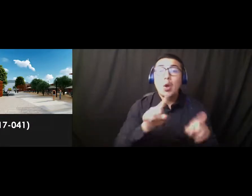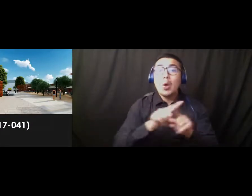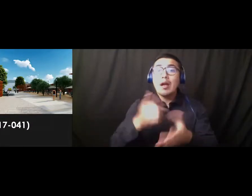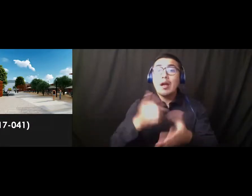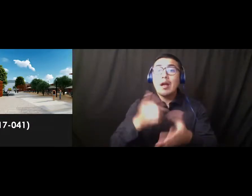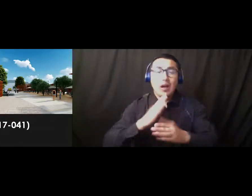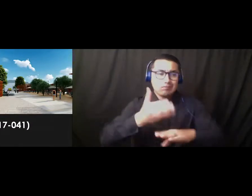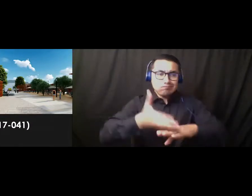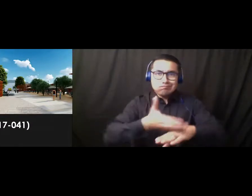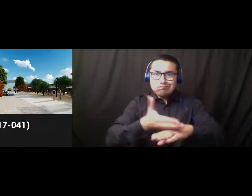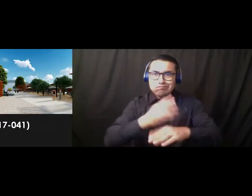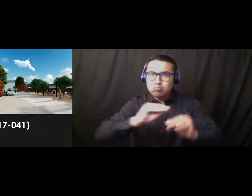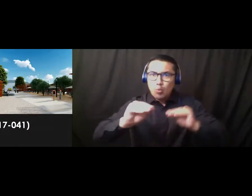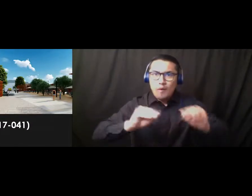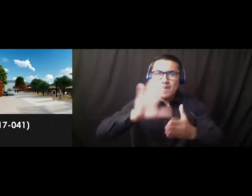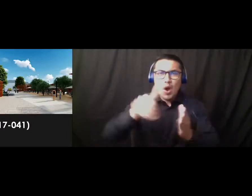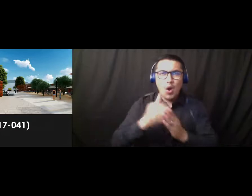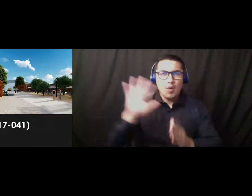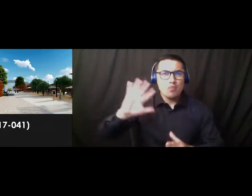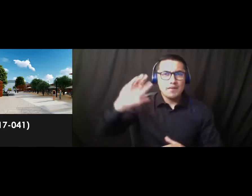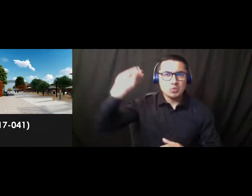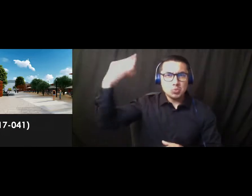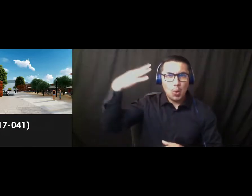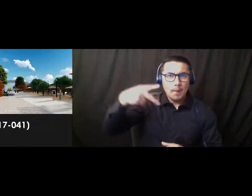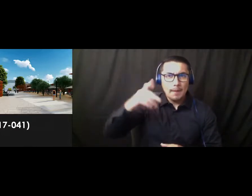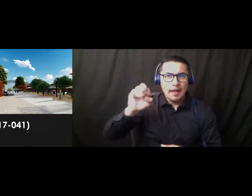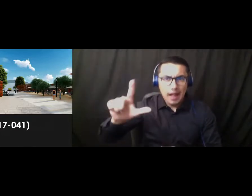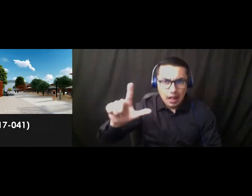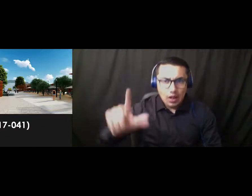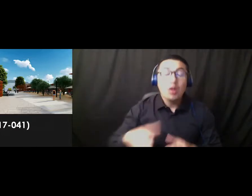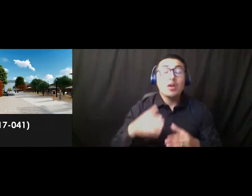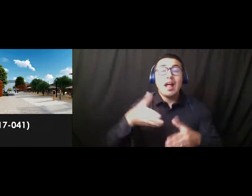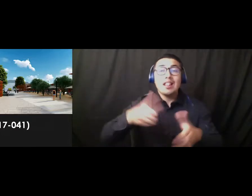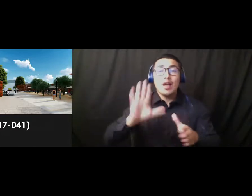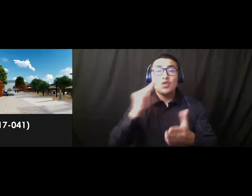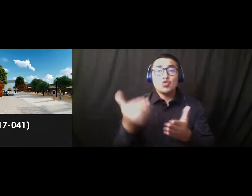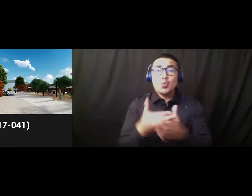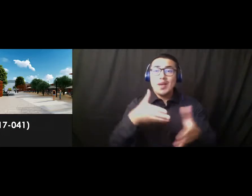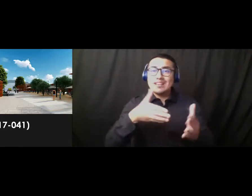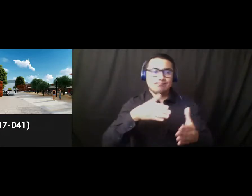panels to make access for the new entryway on J-12 and 30th Street West. Marauder